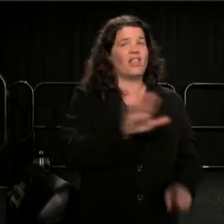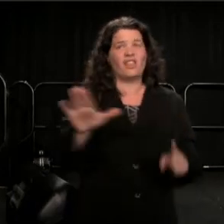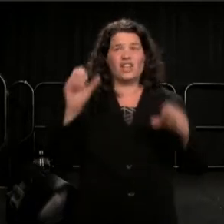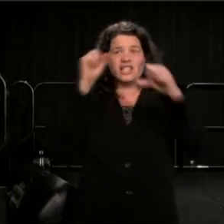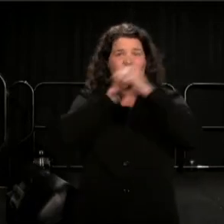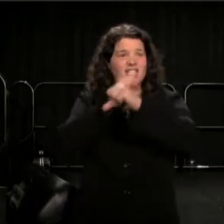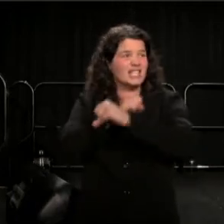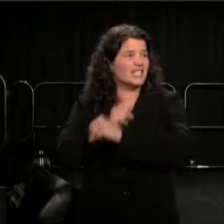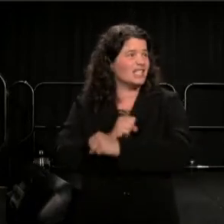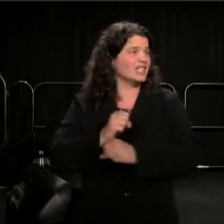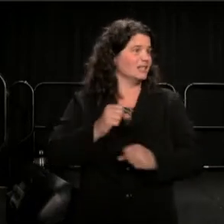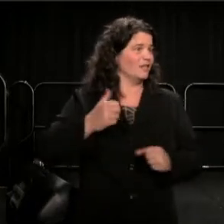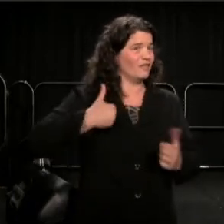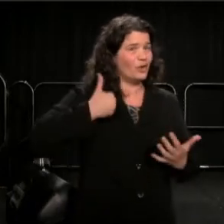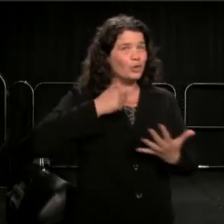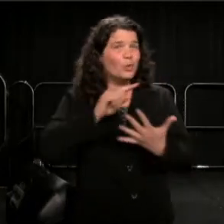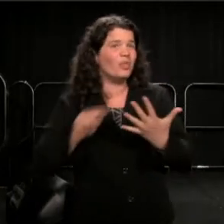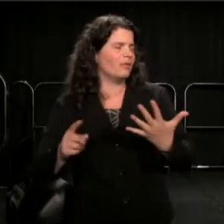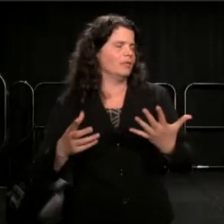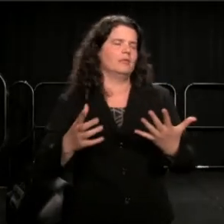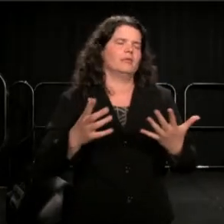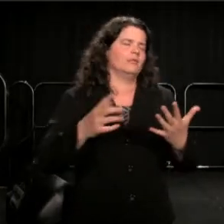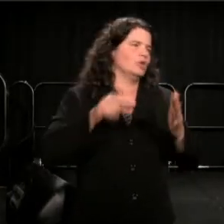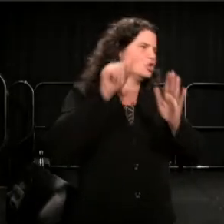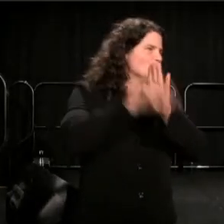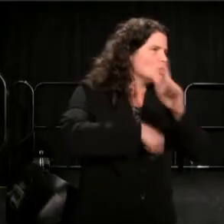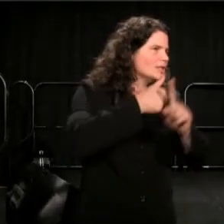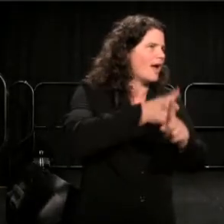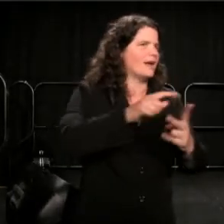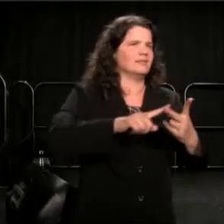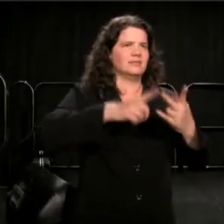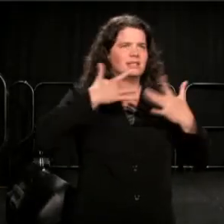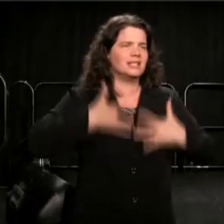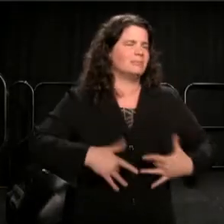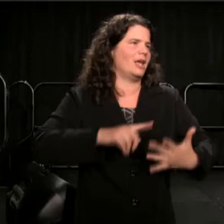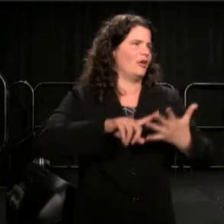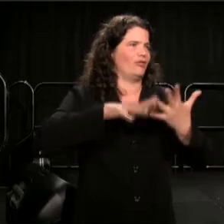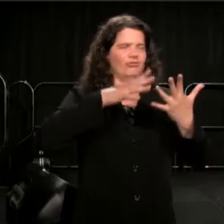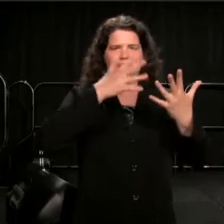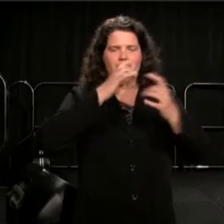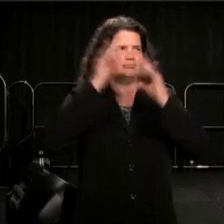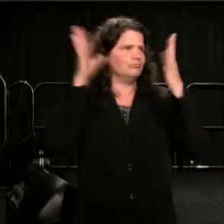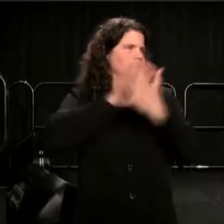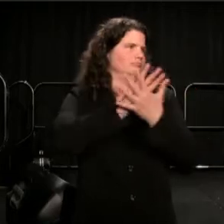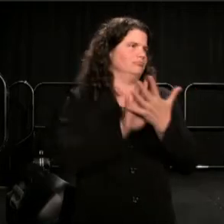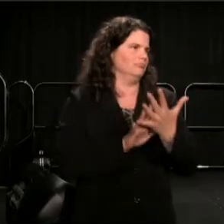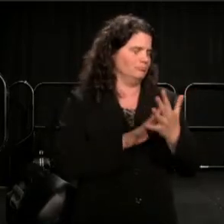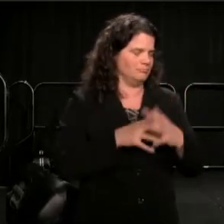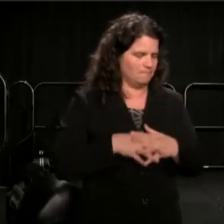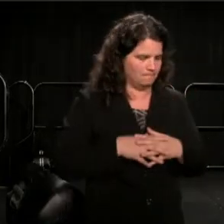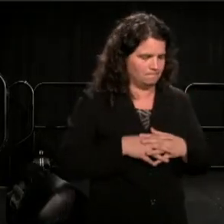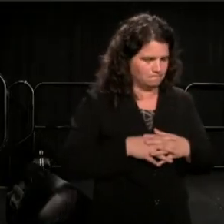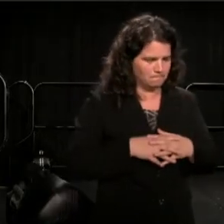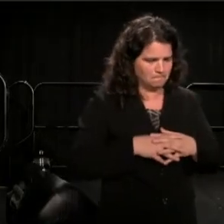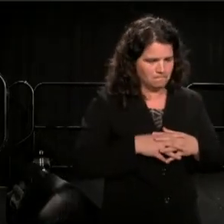despair and depression. I was welcomed to the river, on the Yurok Reservation, in Northern California.